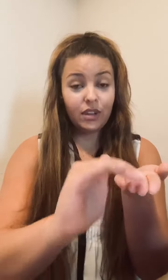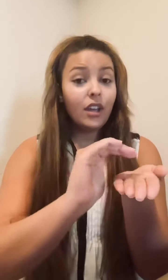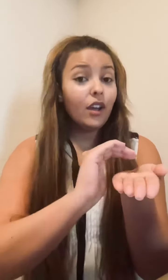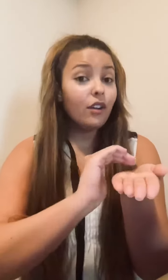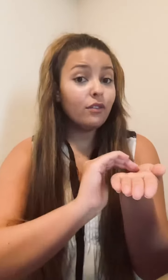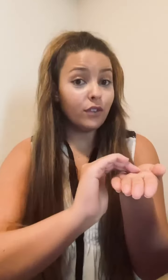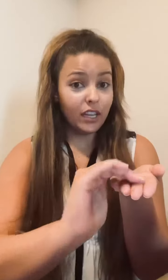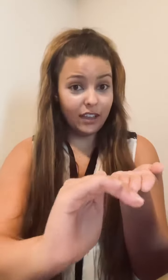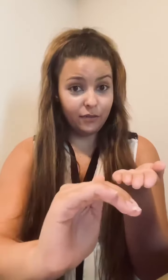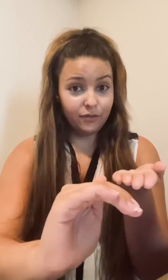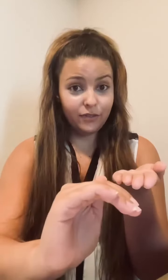Forgive